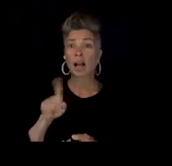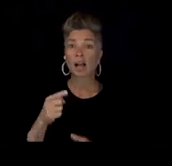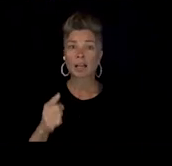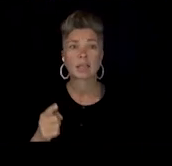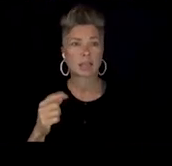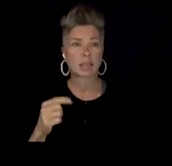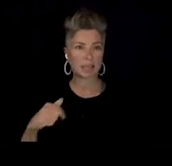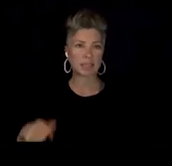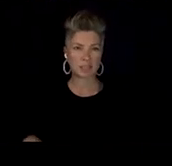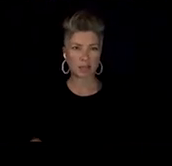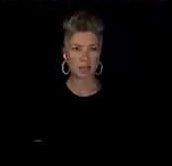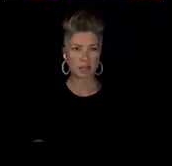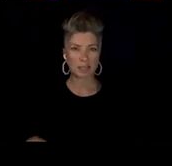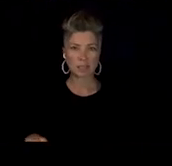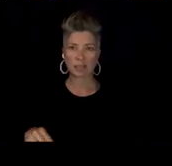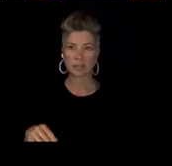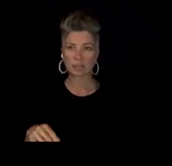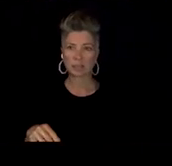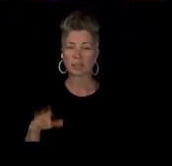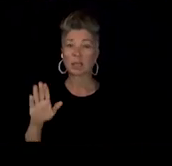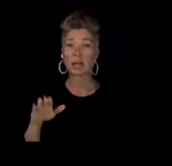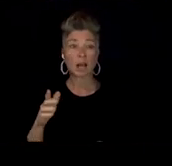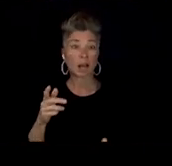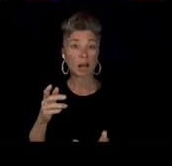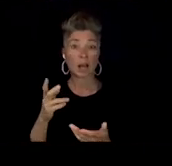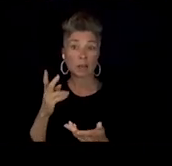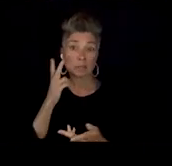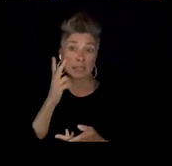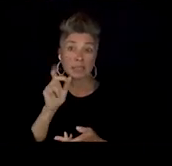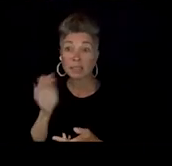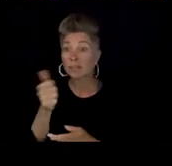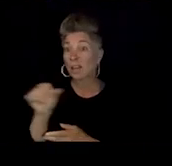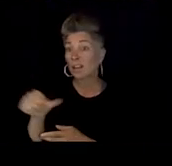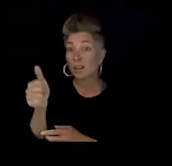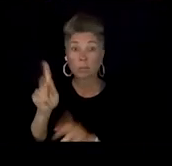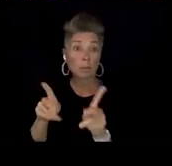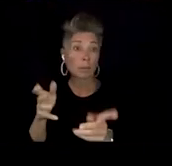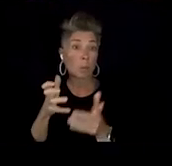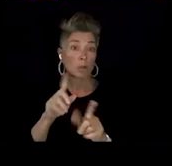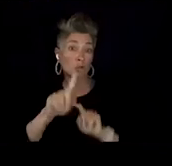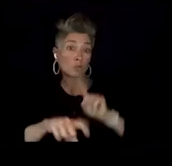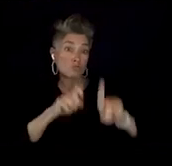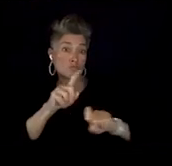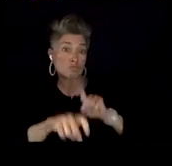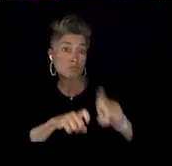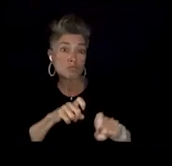if folks who were watching had any questions they wanted to add to the conversation. This is black or brown Trans joy.